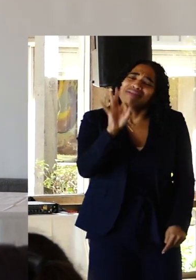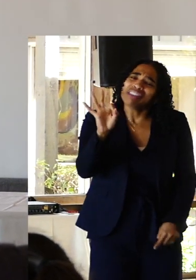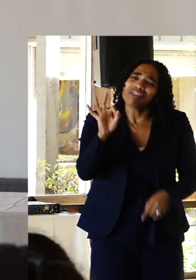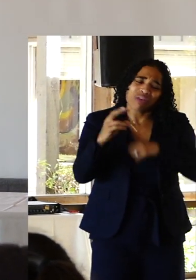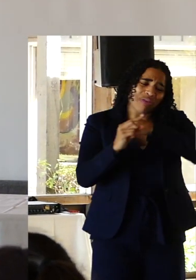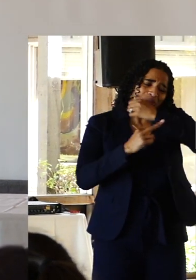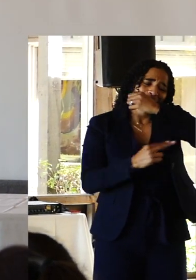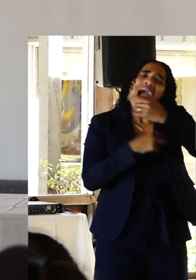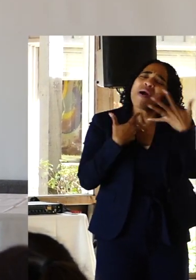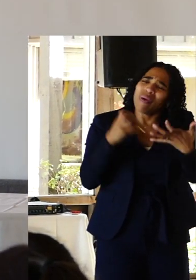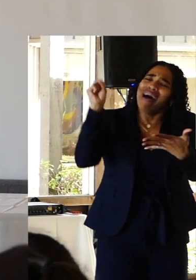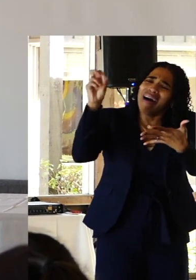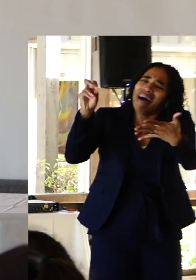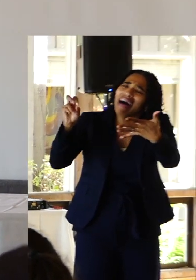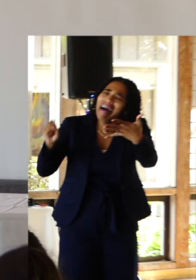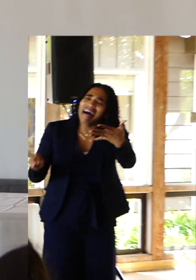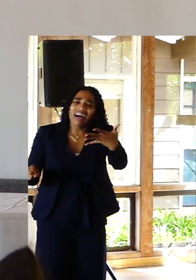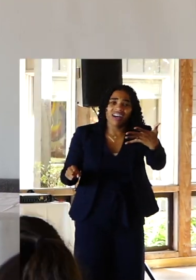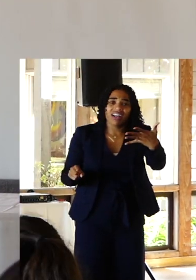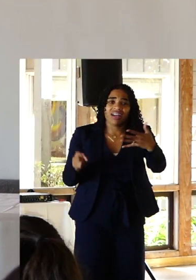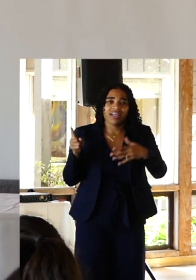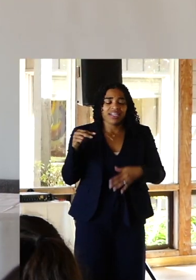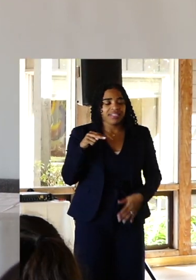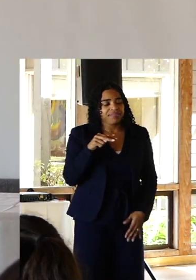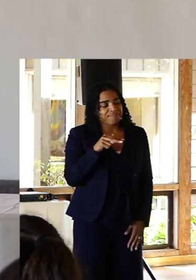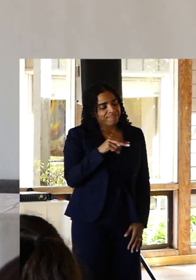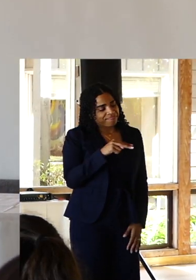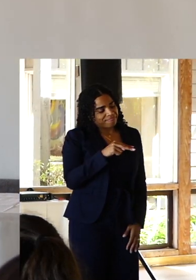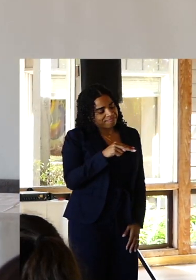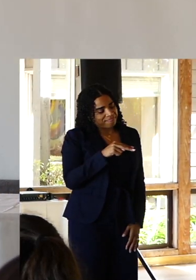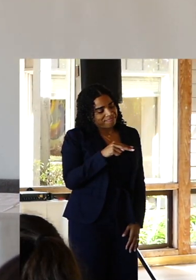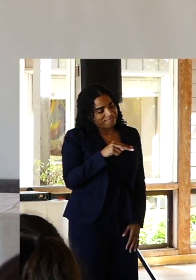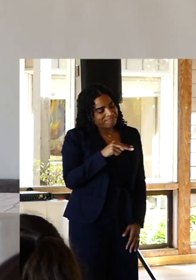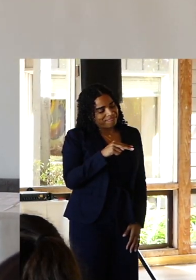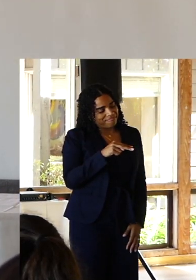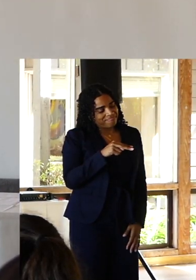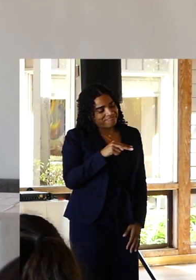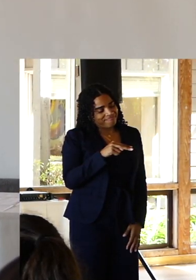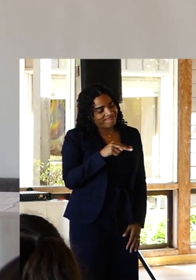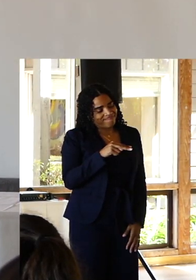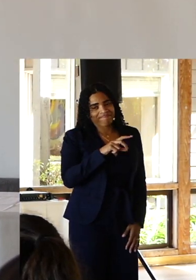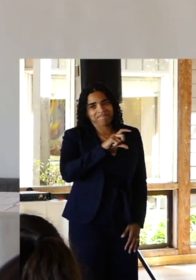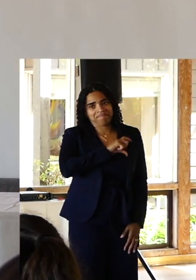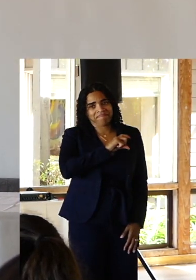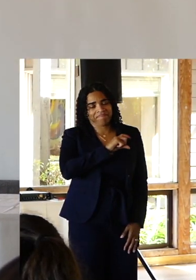And let me tell you I know them all. He looked me in the eyes and said,